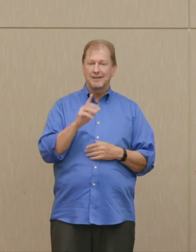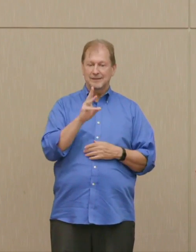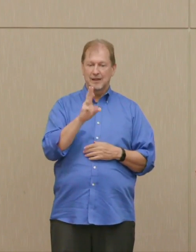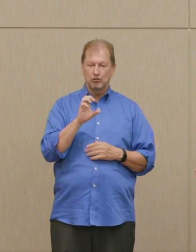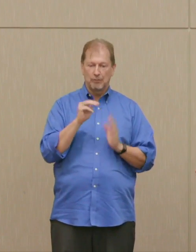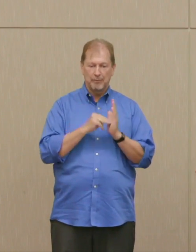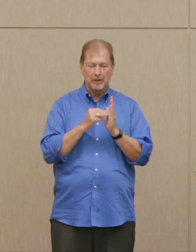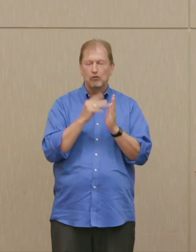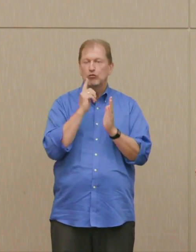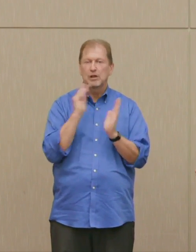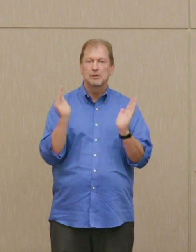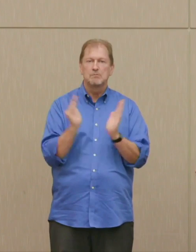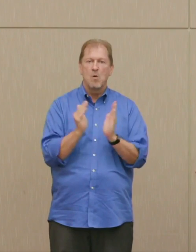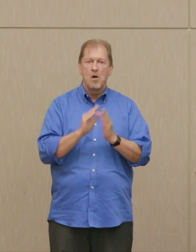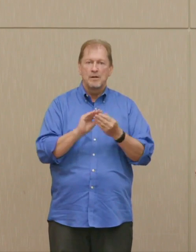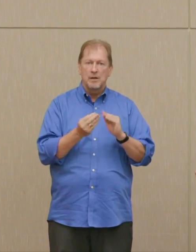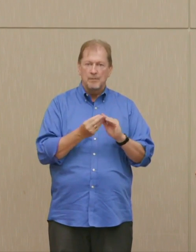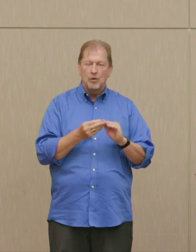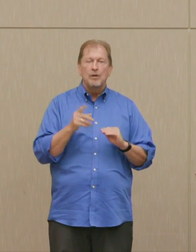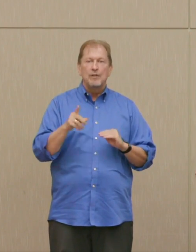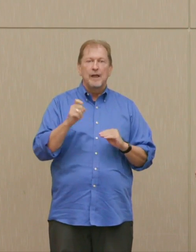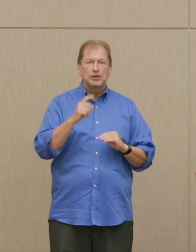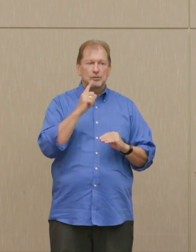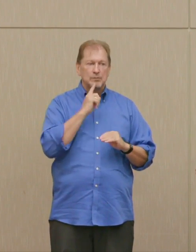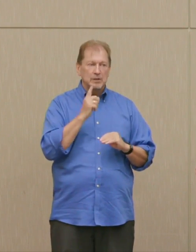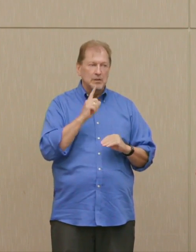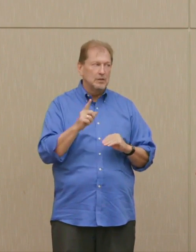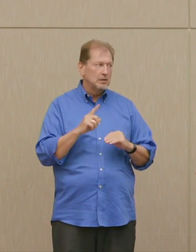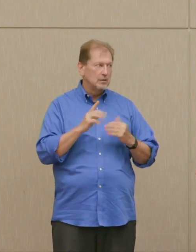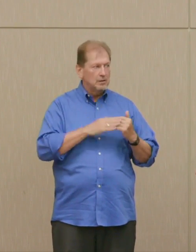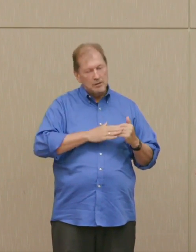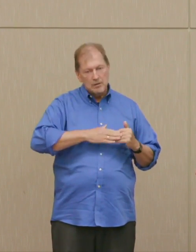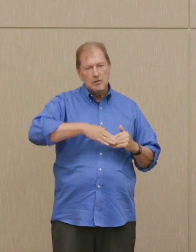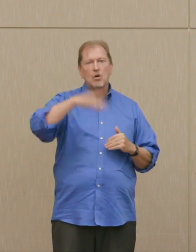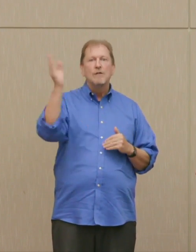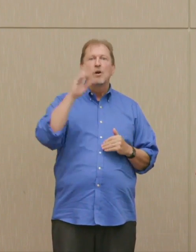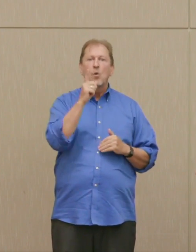They should have estimated something like it turned out later, over a billion, or a